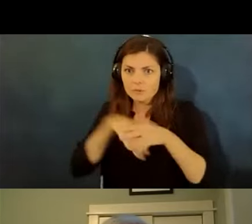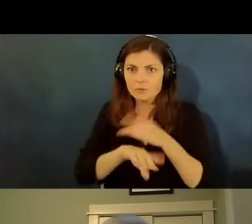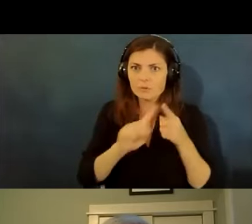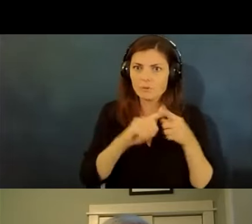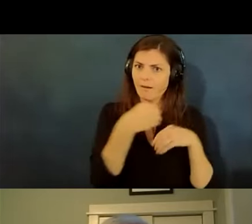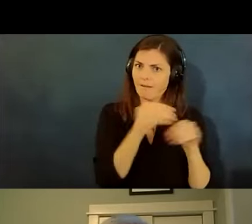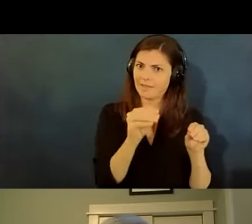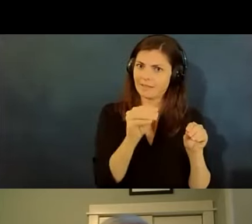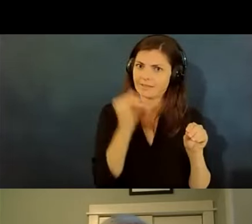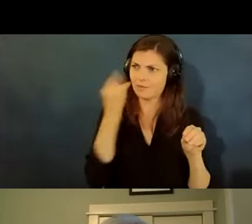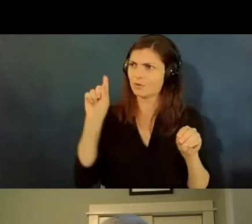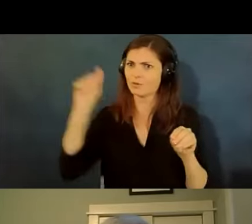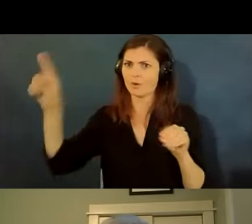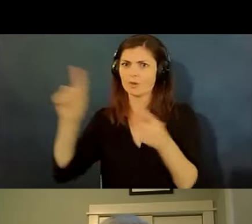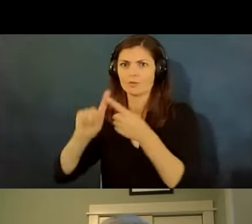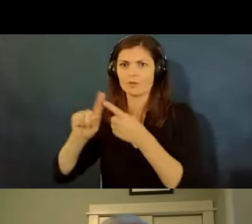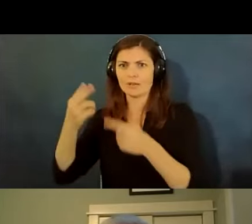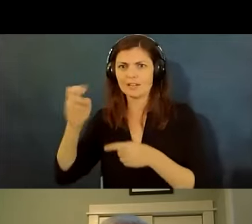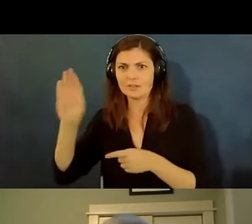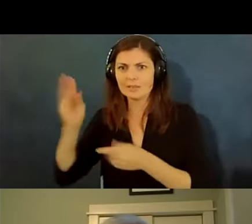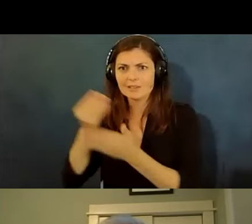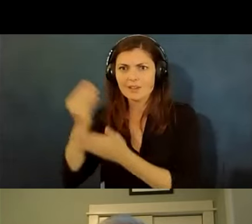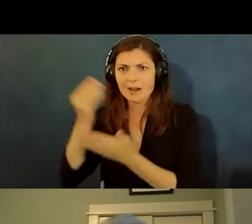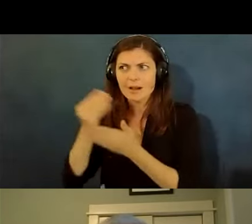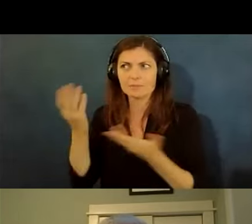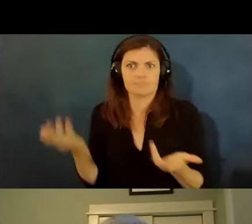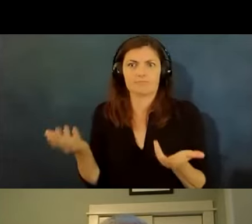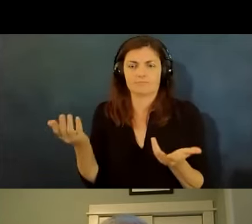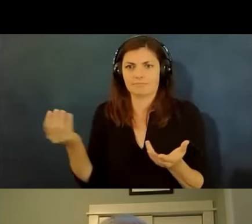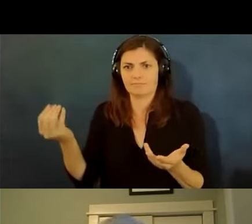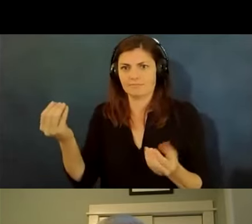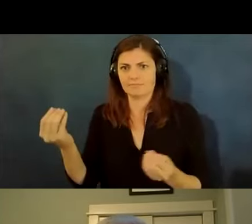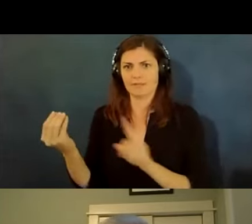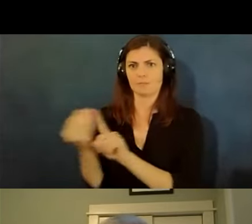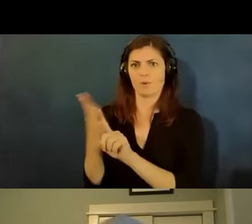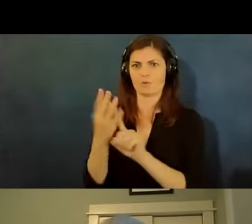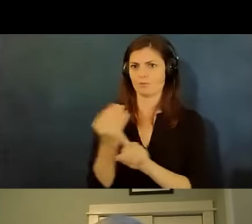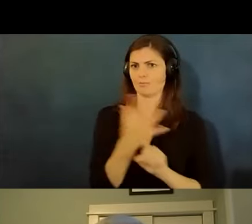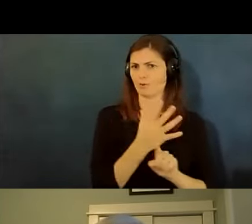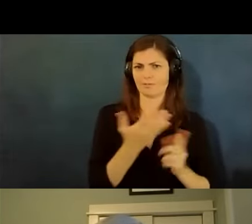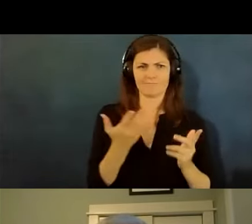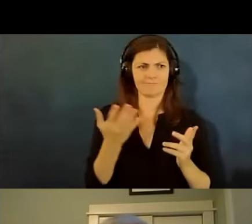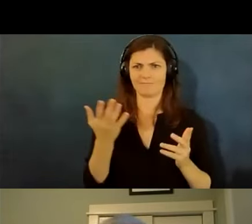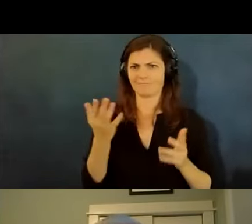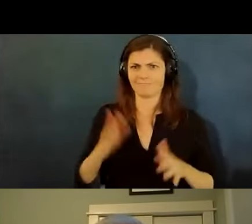if you are going to the heb to shop there's exposure possibilities all over for all of us